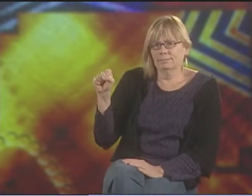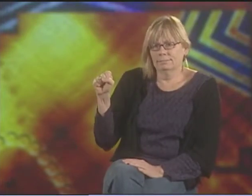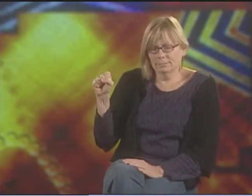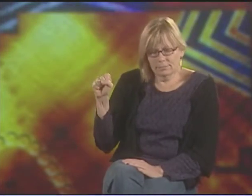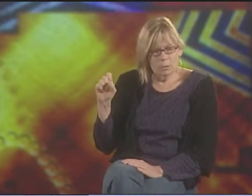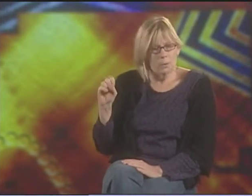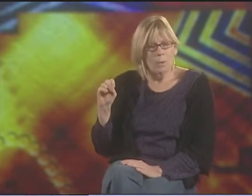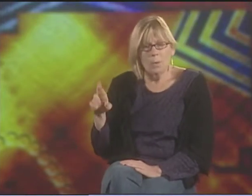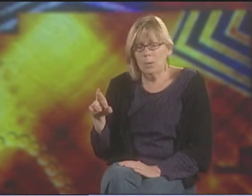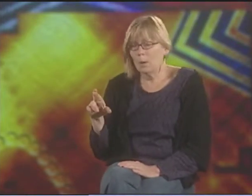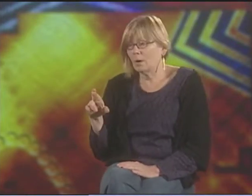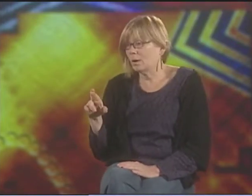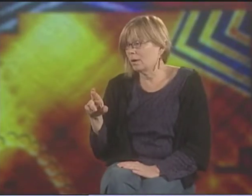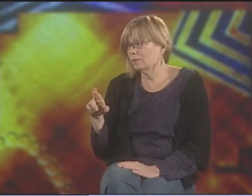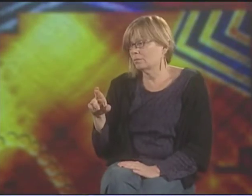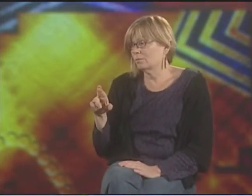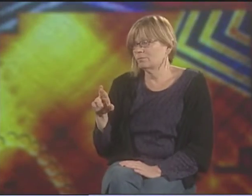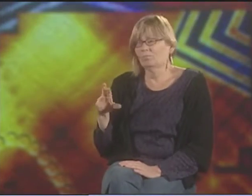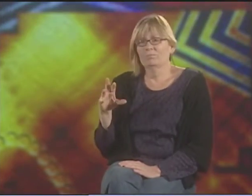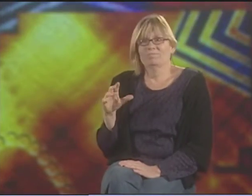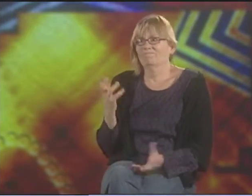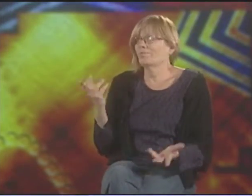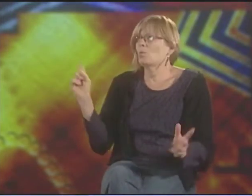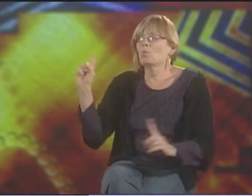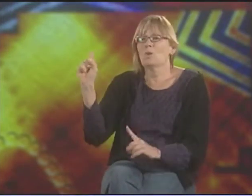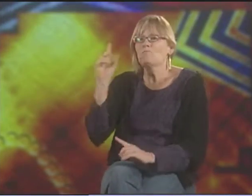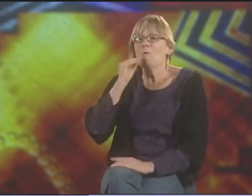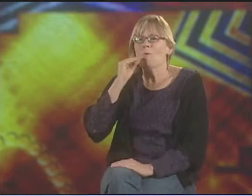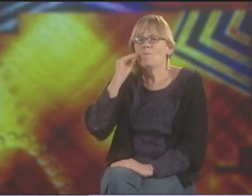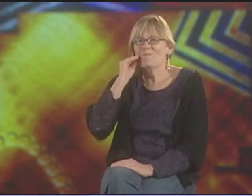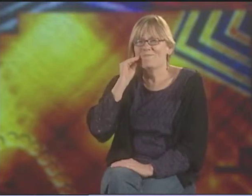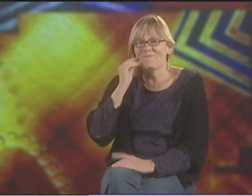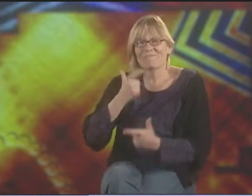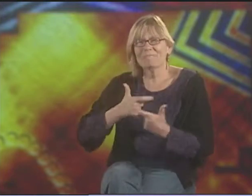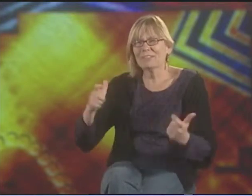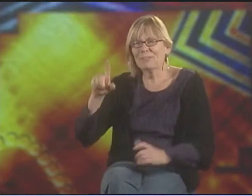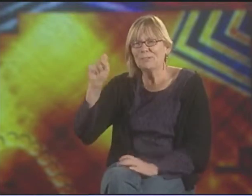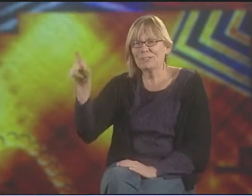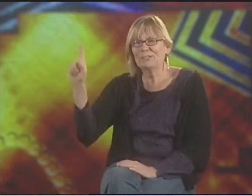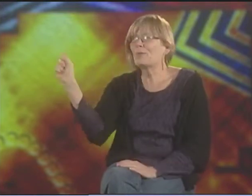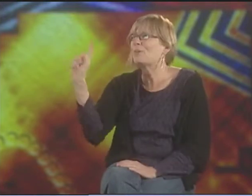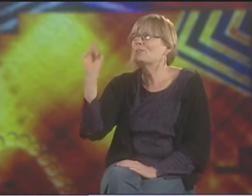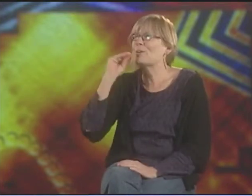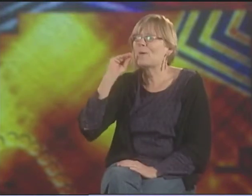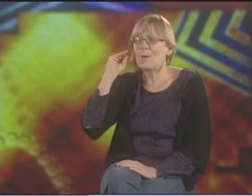THE IDEA OF PEOPLE BEING IN EXILE. PEOPLE OFTEN ARE LOOKING FOR WHERE THEIR HOME IS.